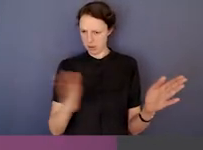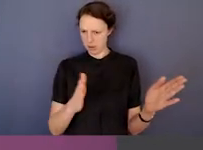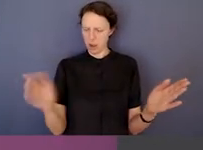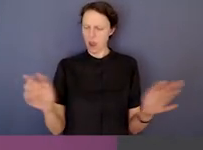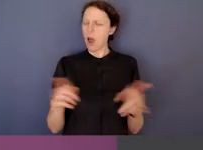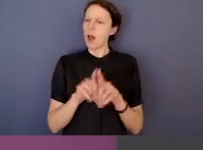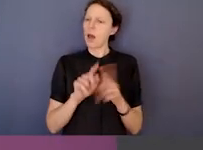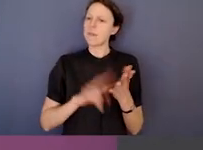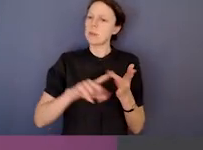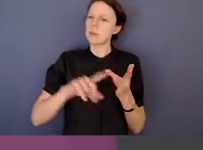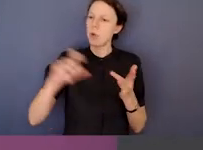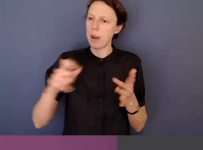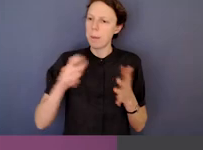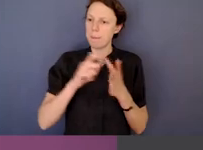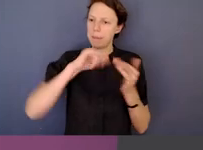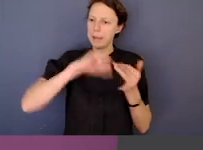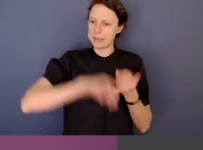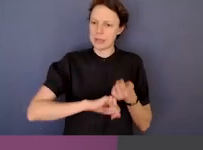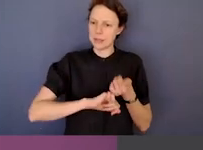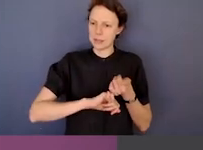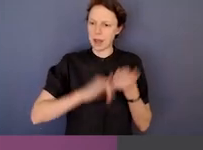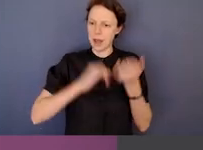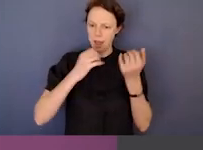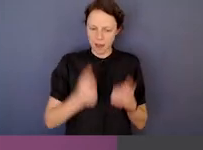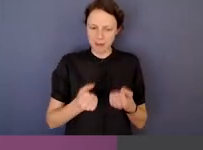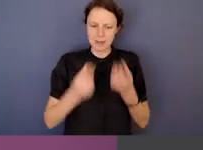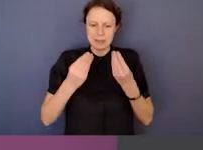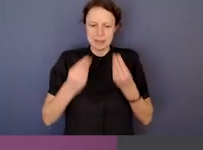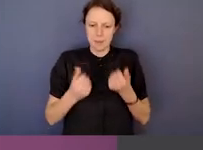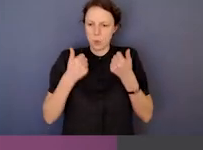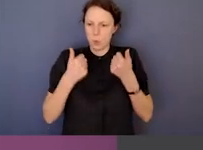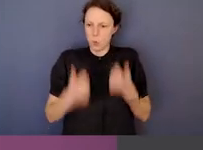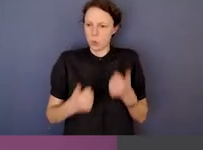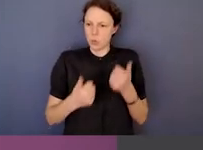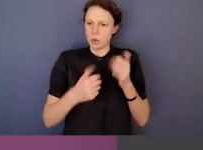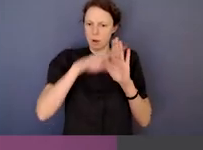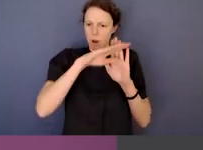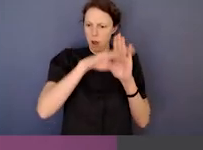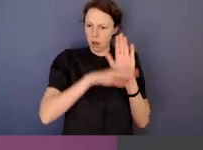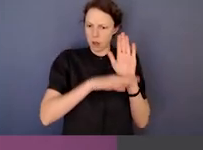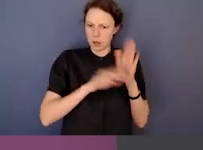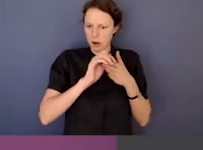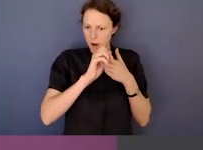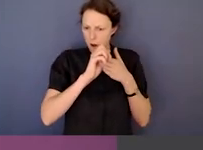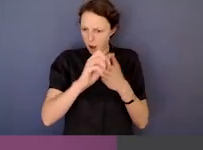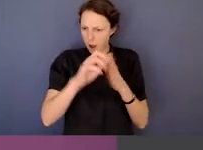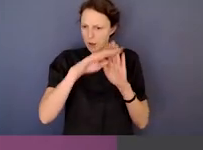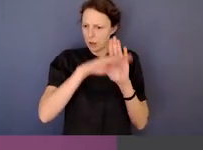And I think in Victoria, for example, the Victorian Public Sector Commission is some very good guidance and principles around this,